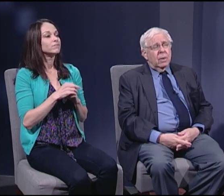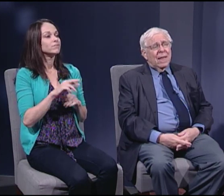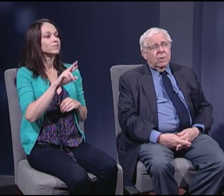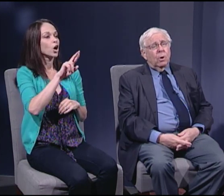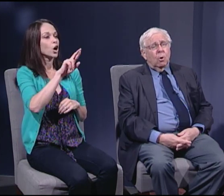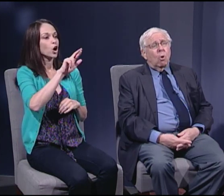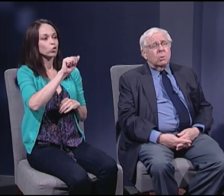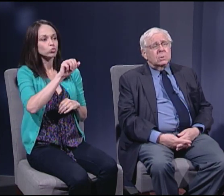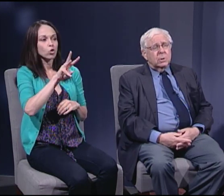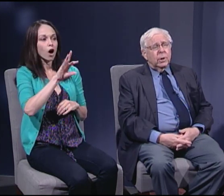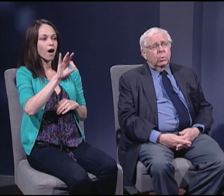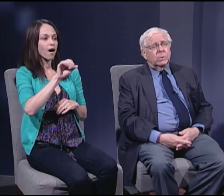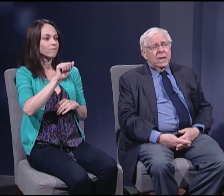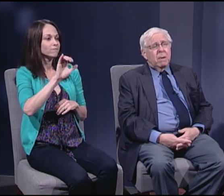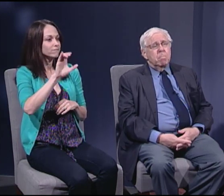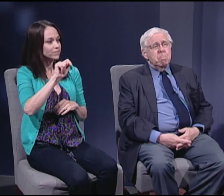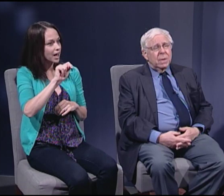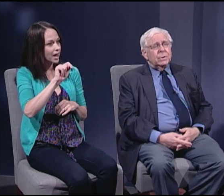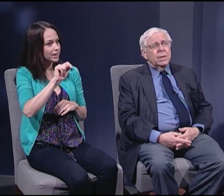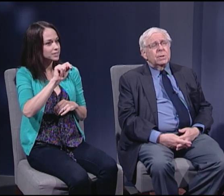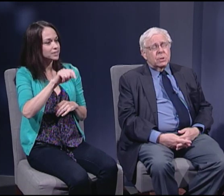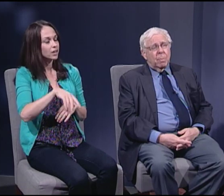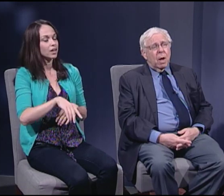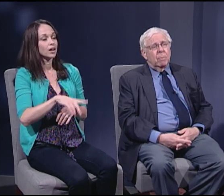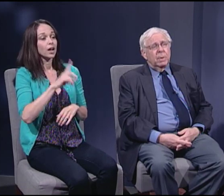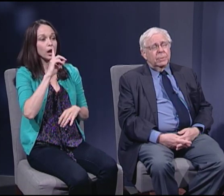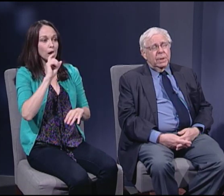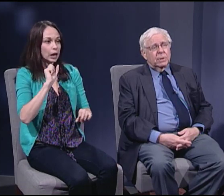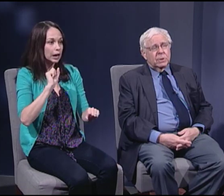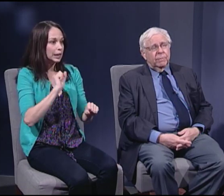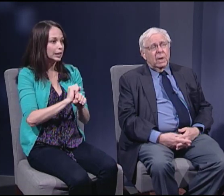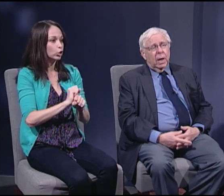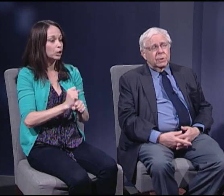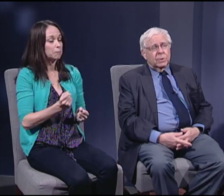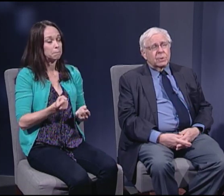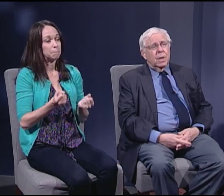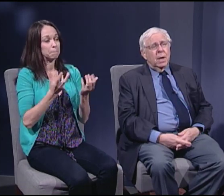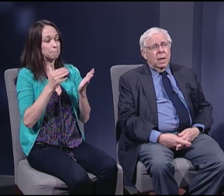that there are literally millions upon millions of guns